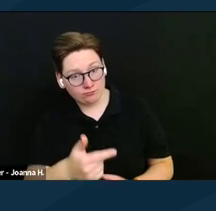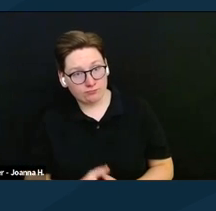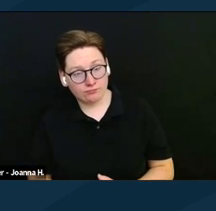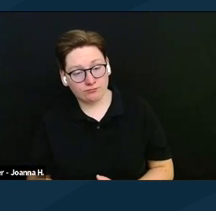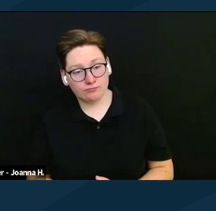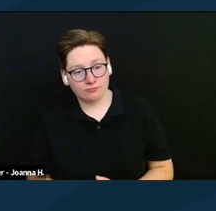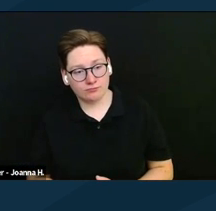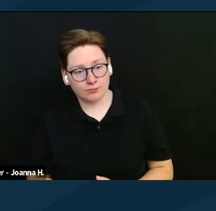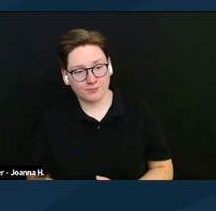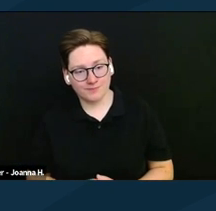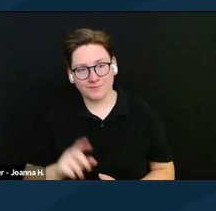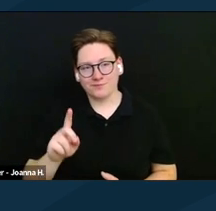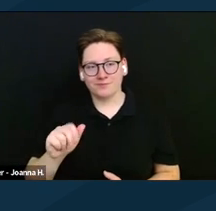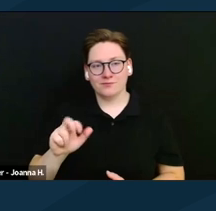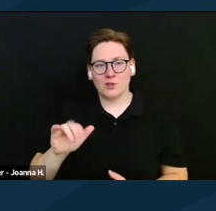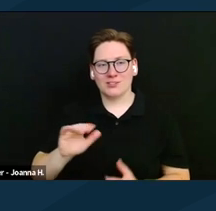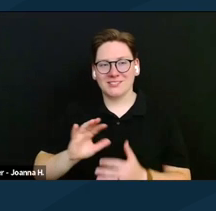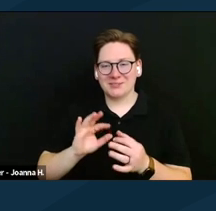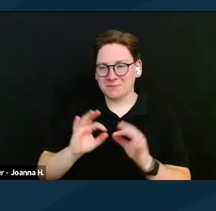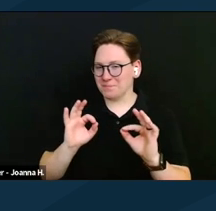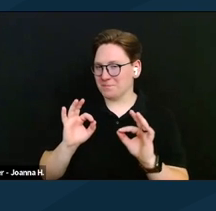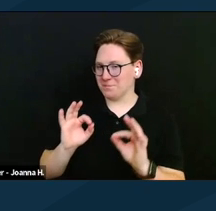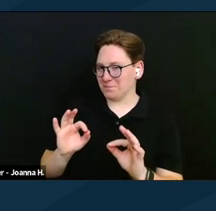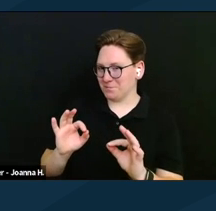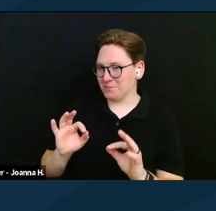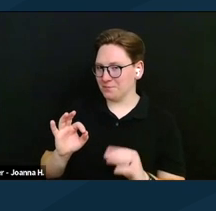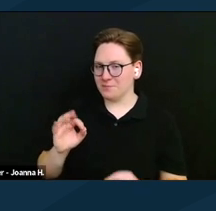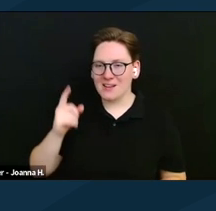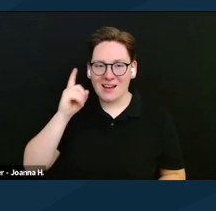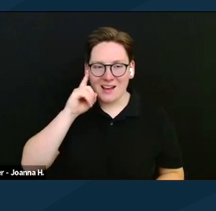Great. Thank you. So, I think so, I think Seamus covered it.